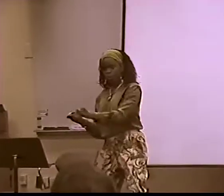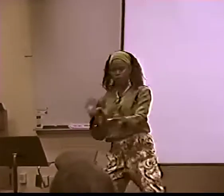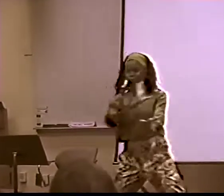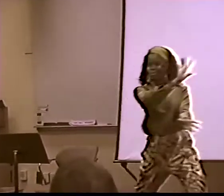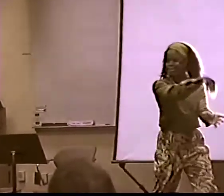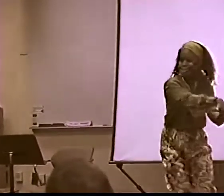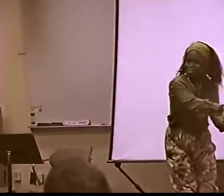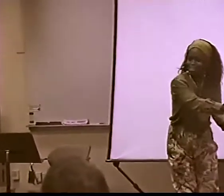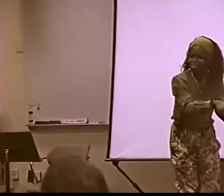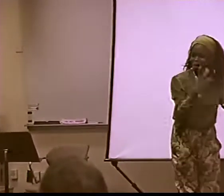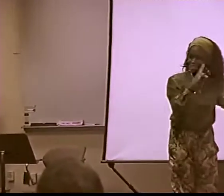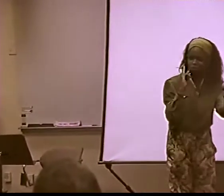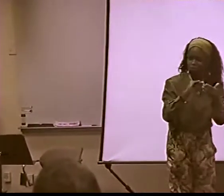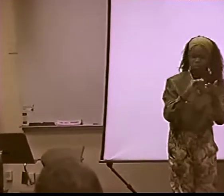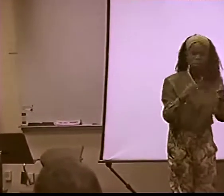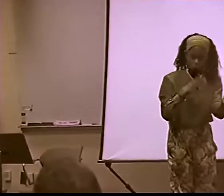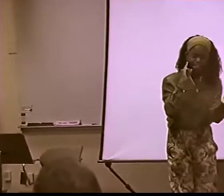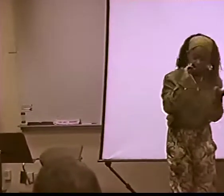I THINK THAT WHITE PEOPLE HAVE TO MAKE THE MOVE.